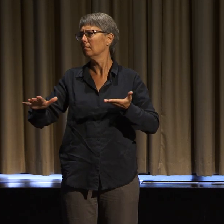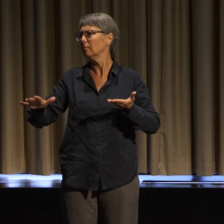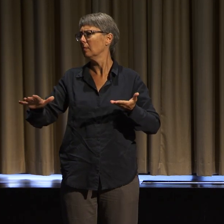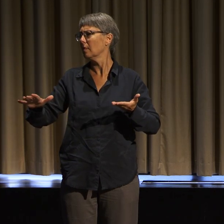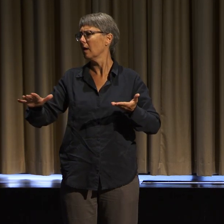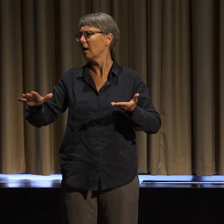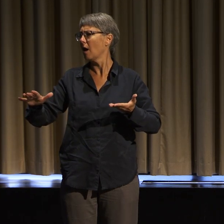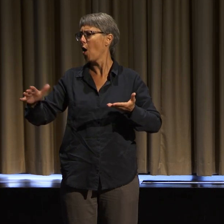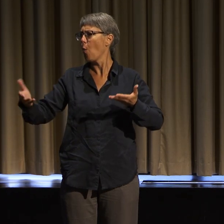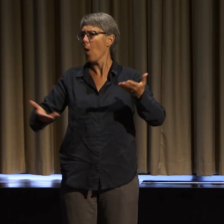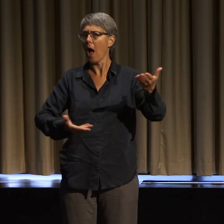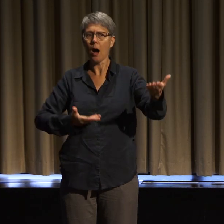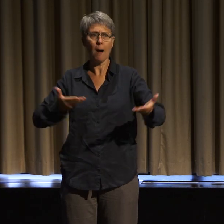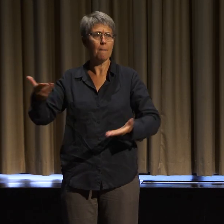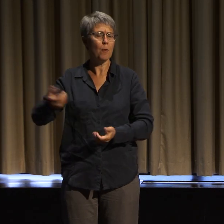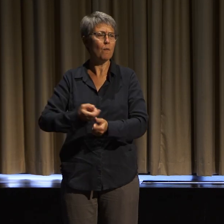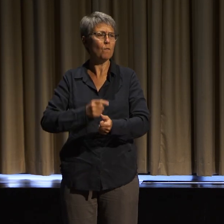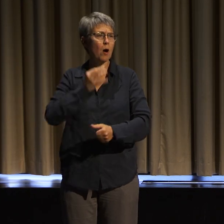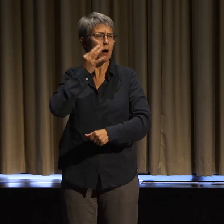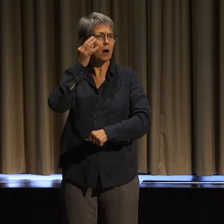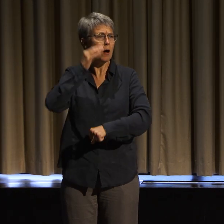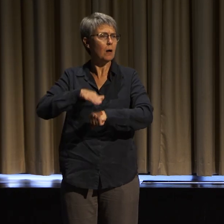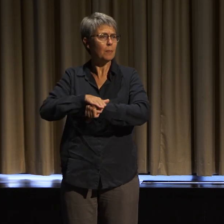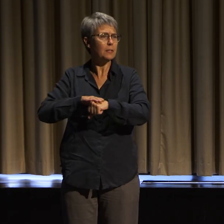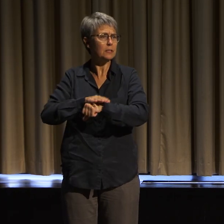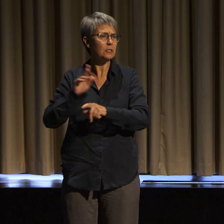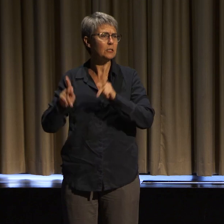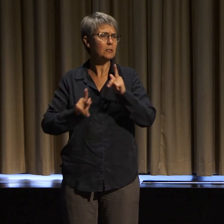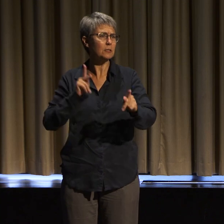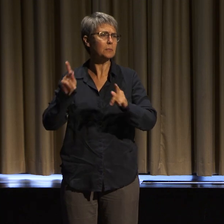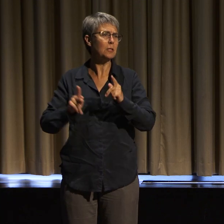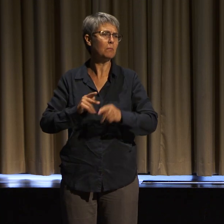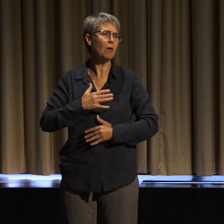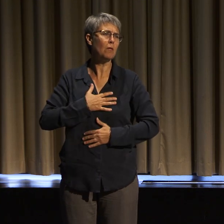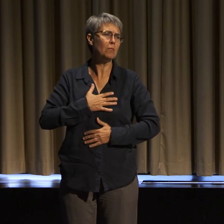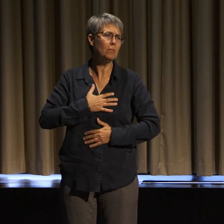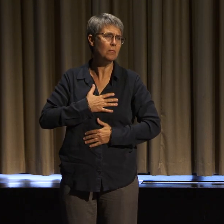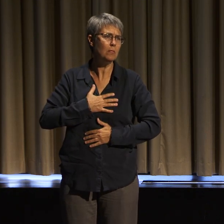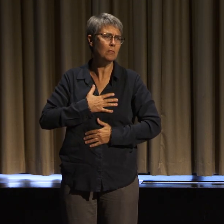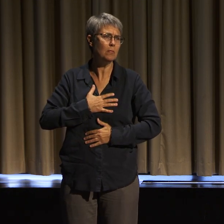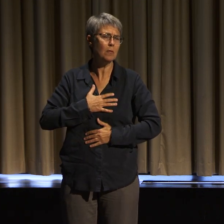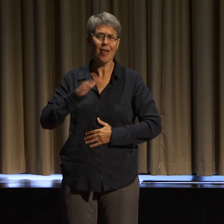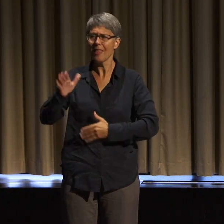about indigenous folks and the rights that they deserve, I also want to extend gratitude to the people who